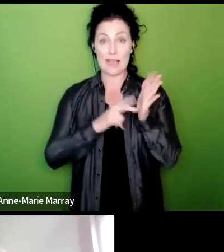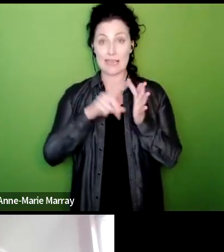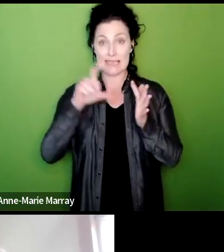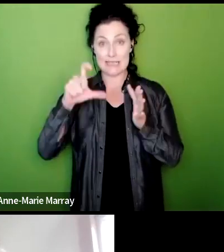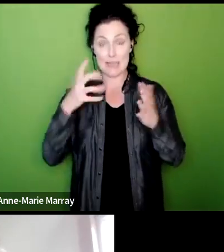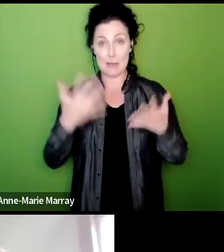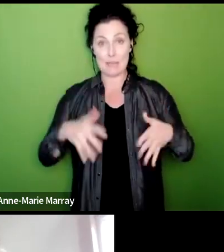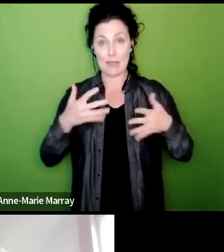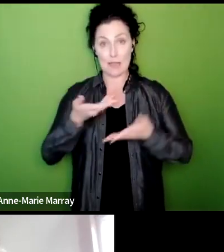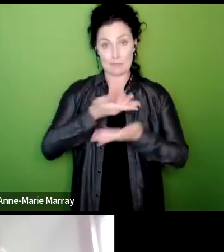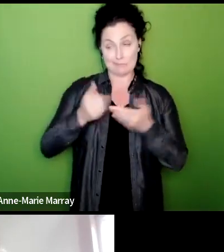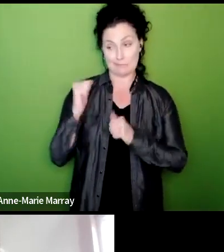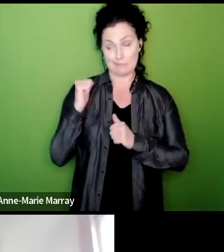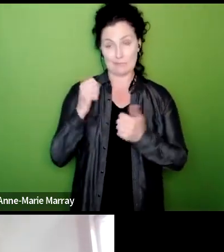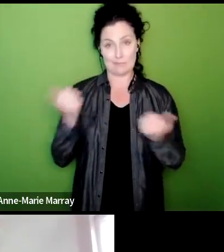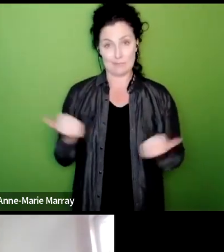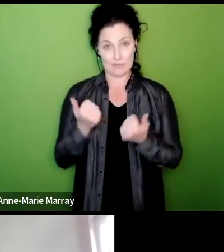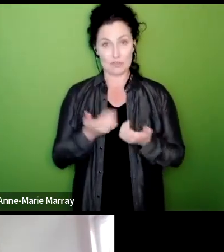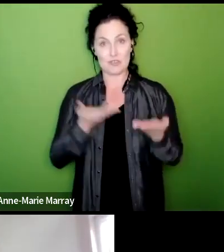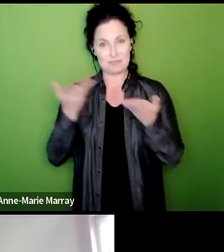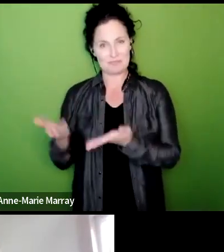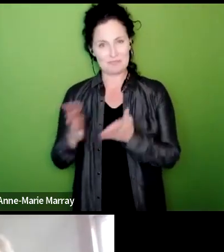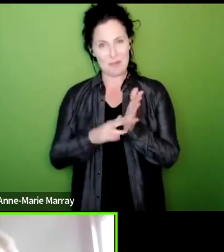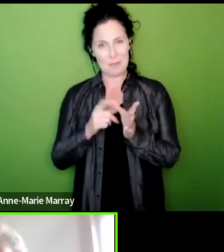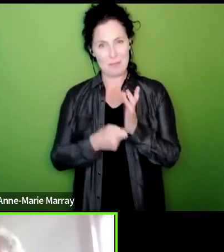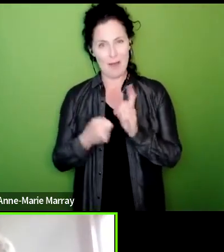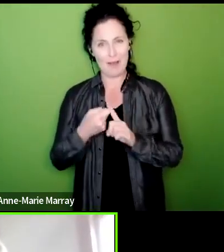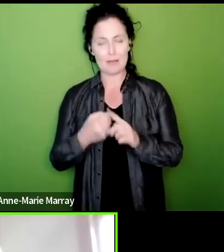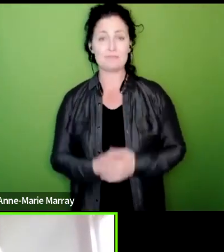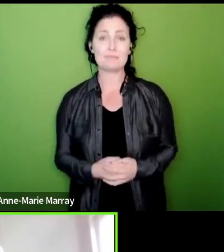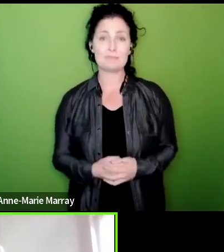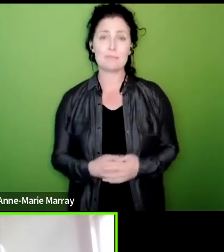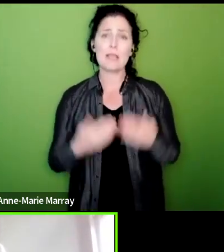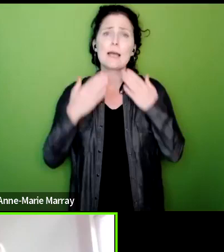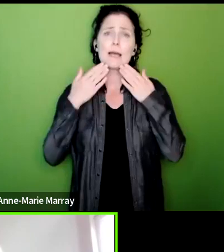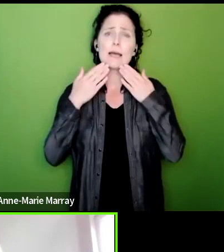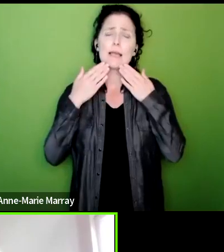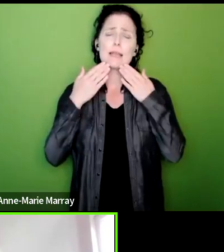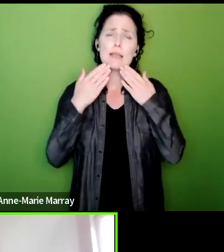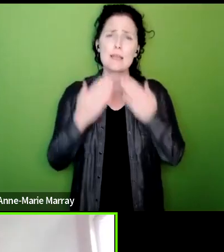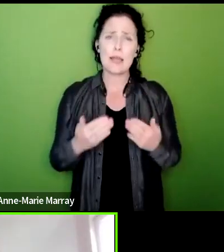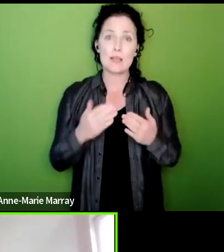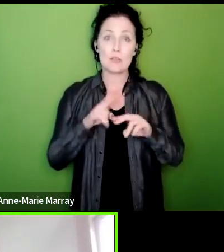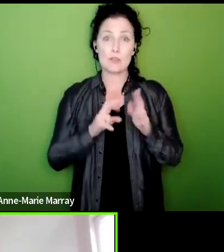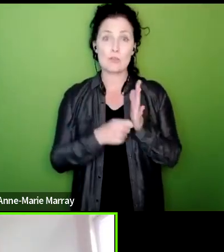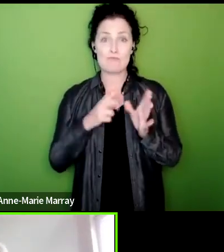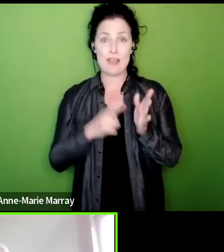has just had so over to you mark well thank you very much Fran and a big thanks to Anne-Marie